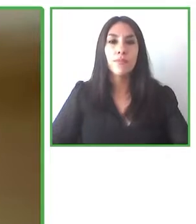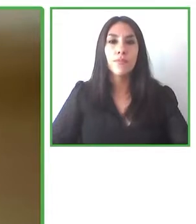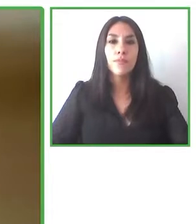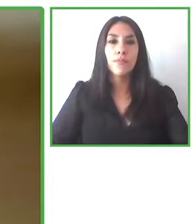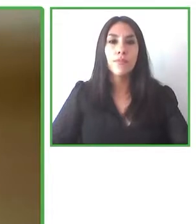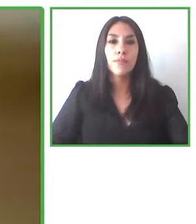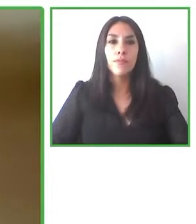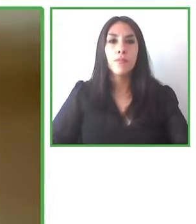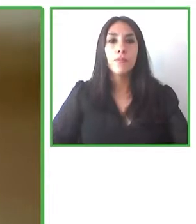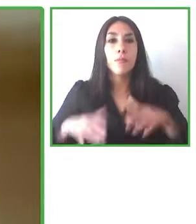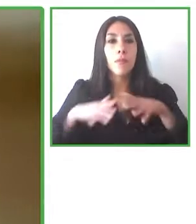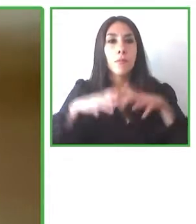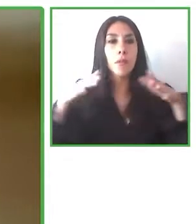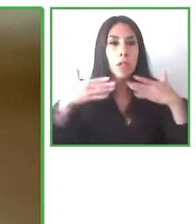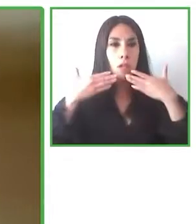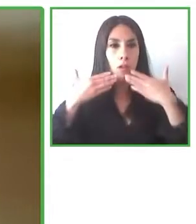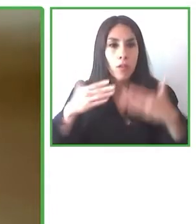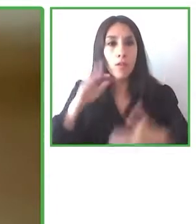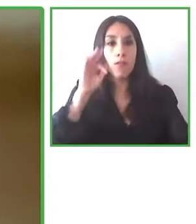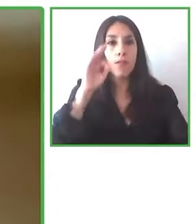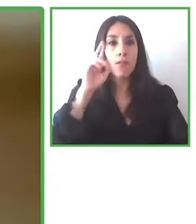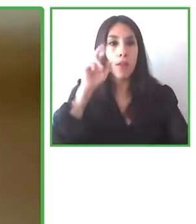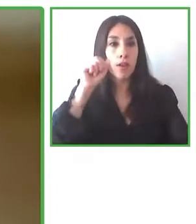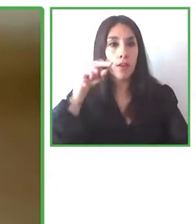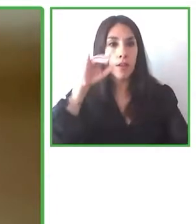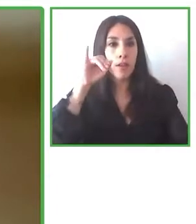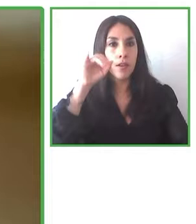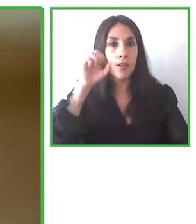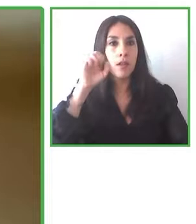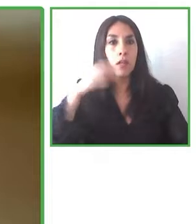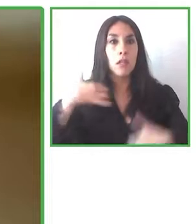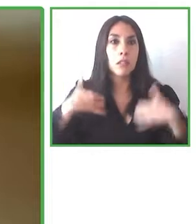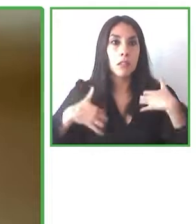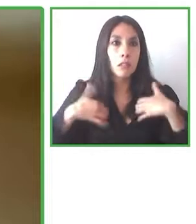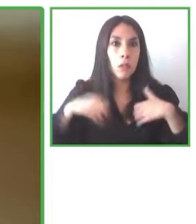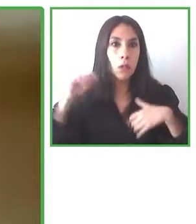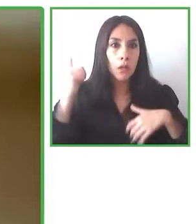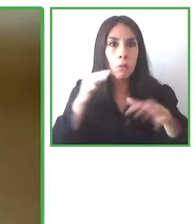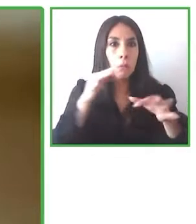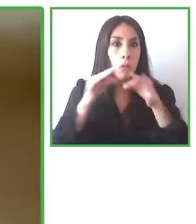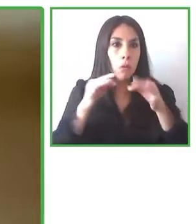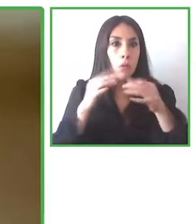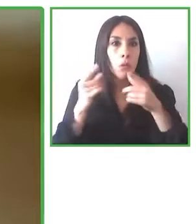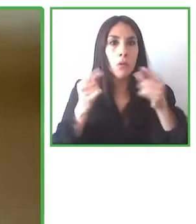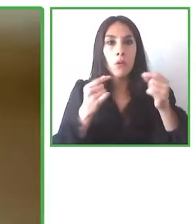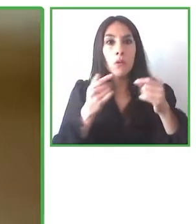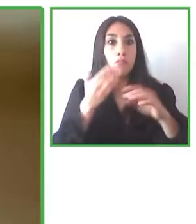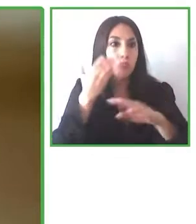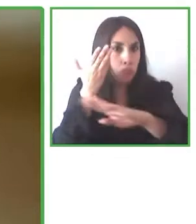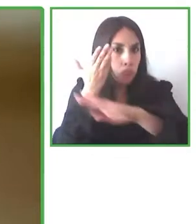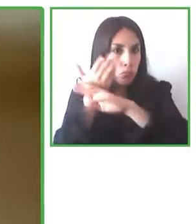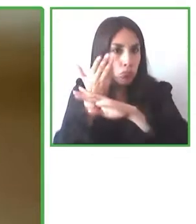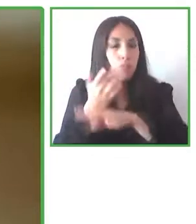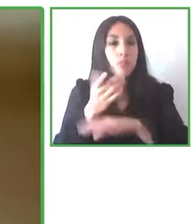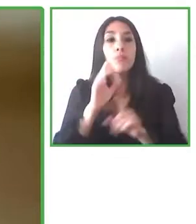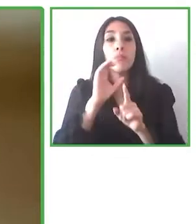Thank you very much Francisca, it was so interesting everything that you're talking about in terms of creating those cultural offerings that are accessible and